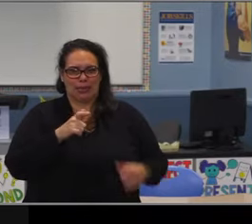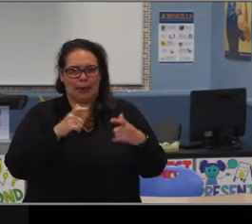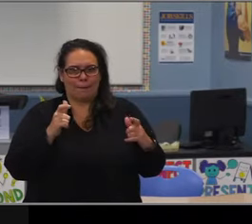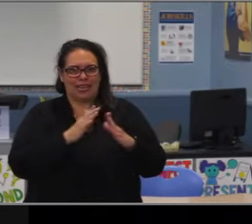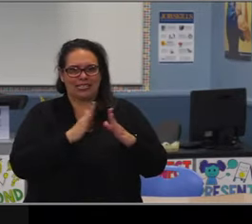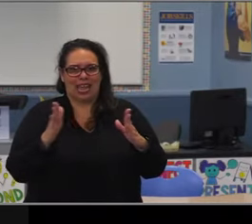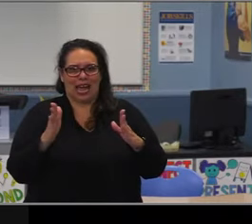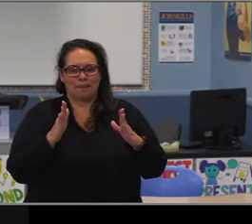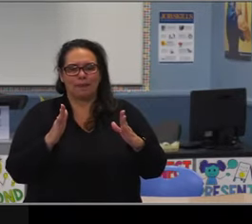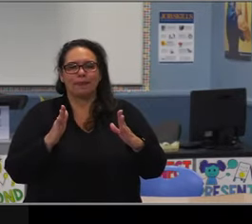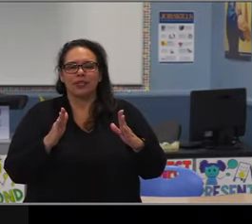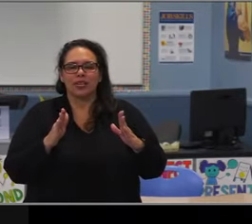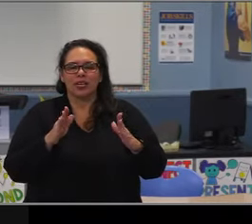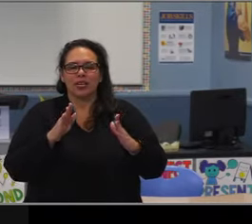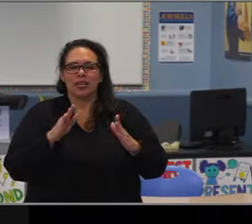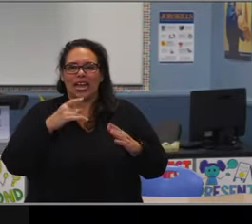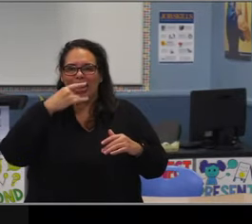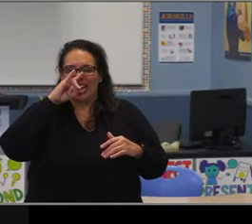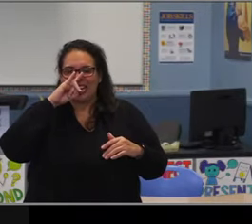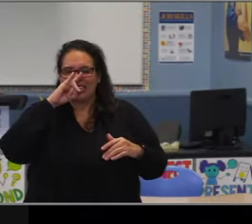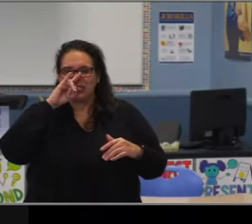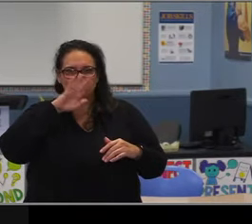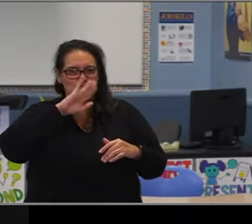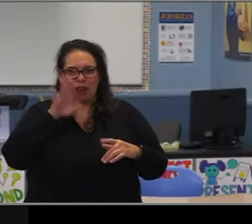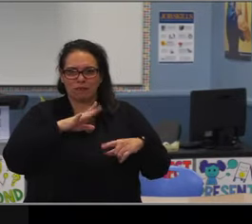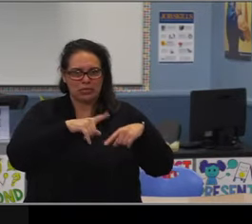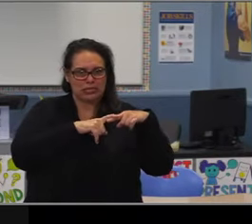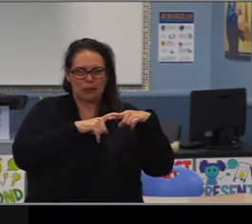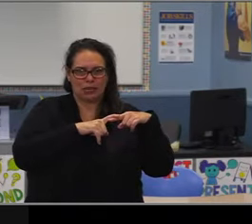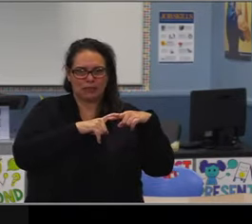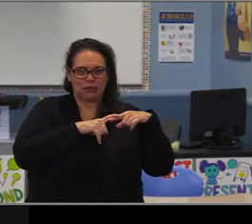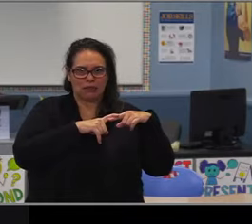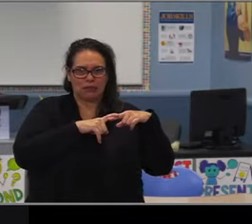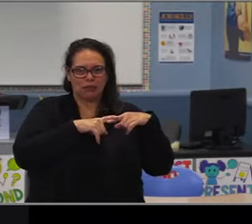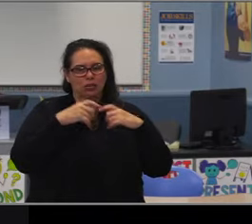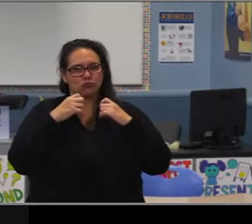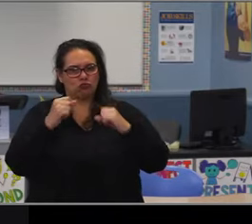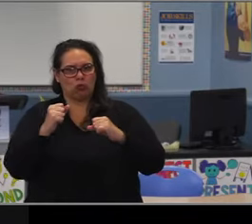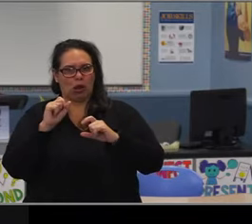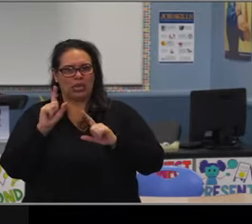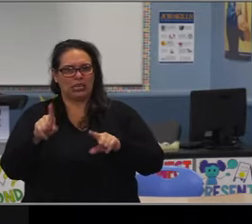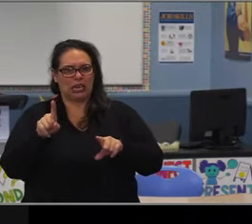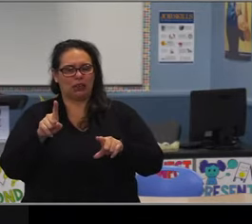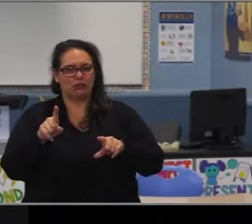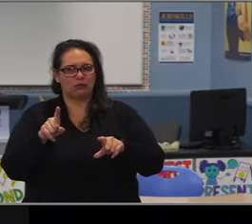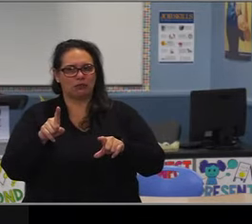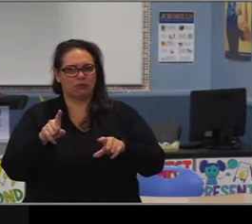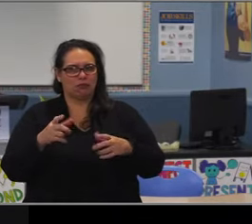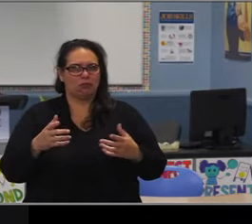is a comparison not to themselves, but it's a comparison nationwide. So what it is could be indicated, I didn't wanna say it isn't indicating